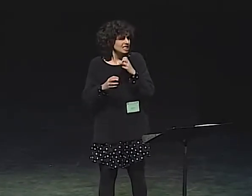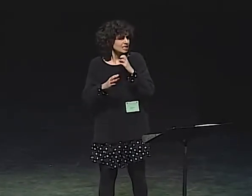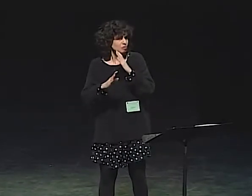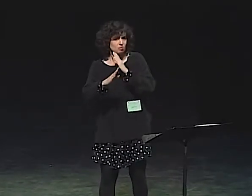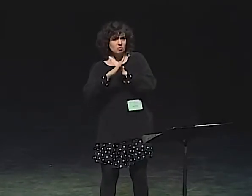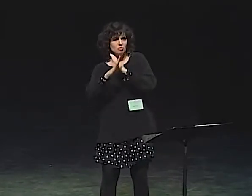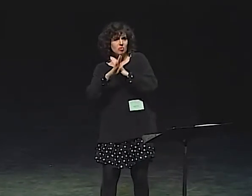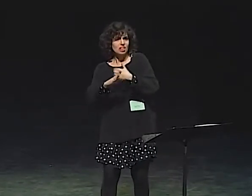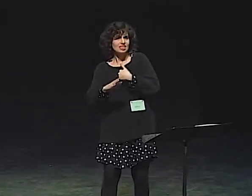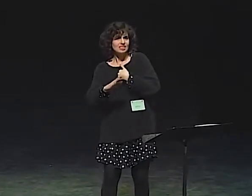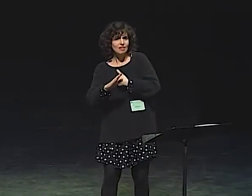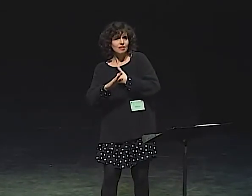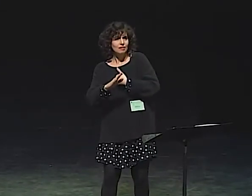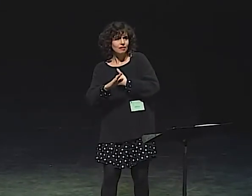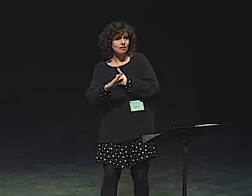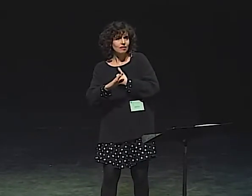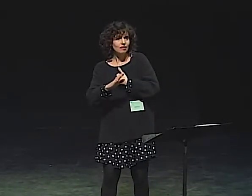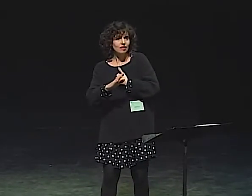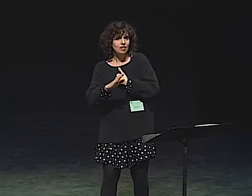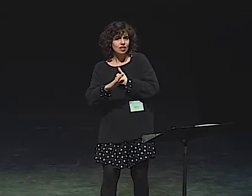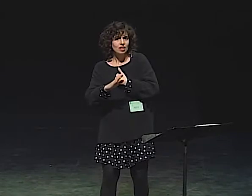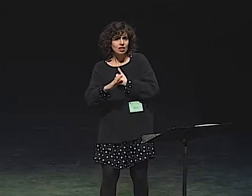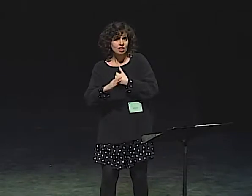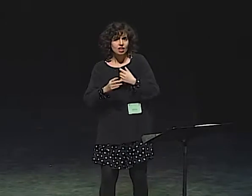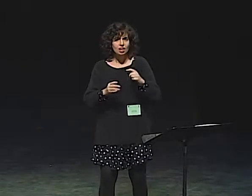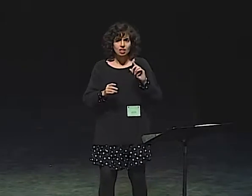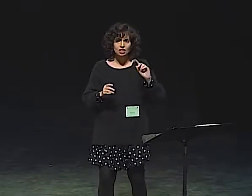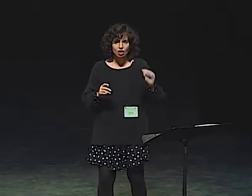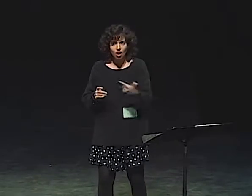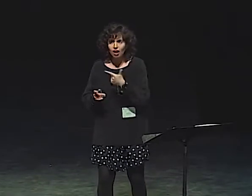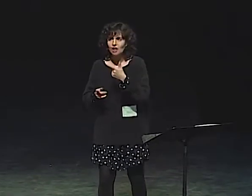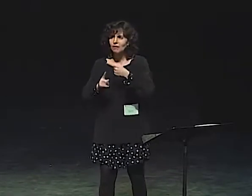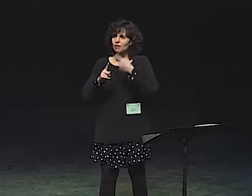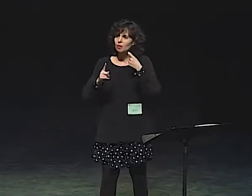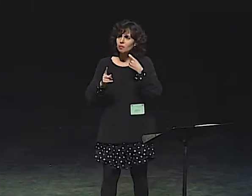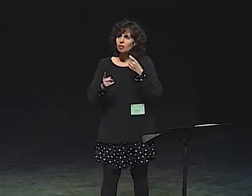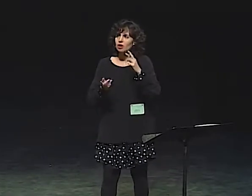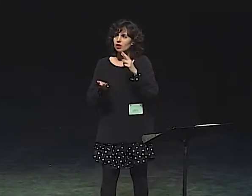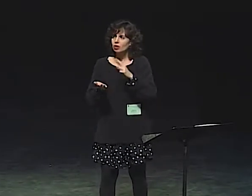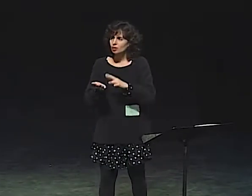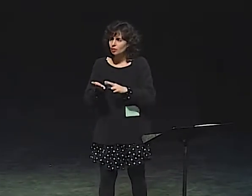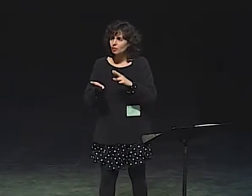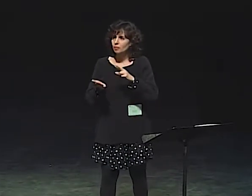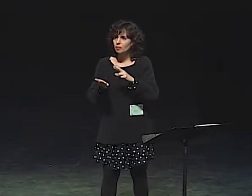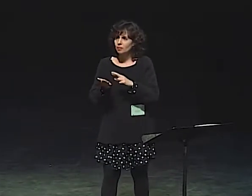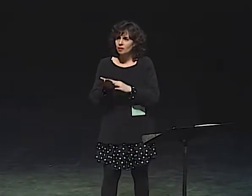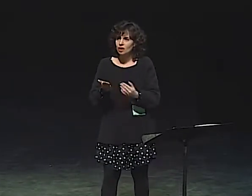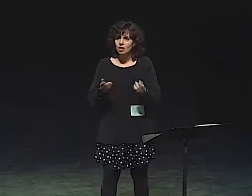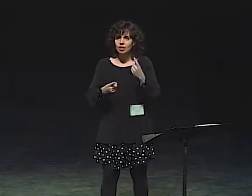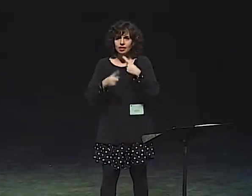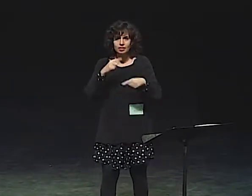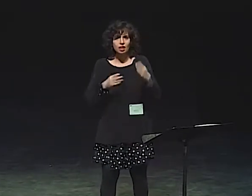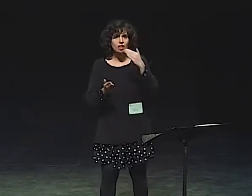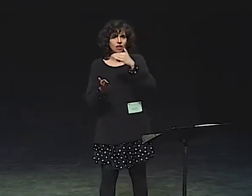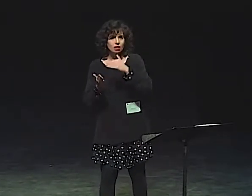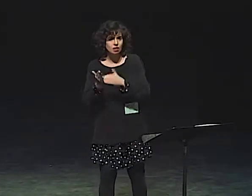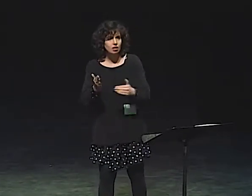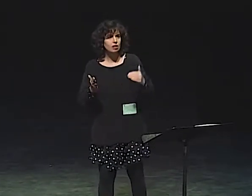THAT HER EMOTIONS MAKE HER WEAK, THAT SHE'S PROTECTED--